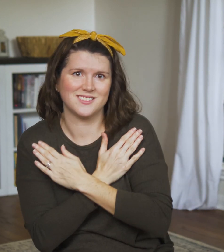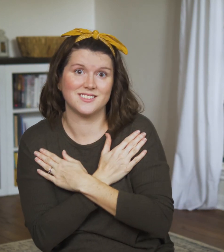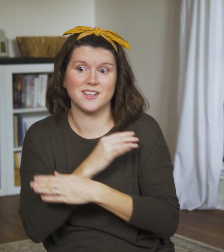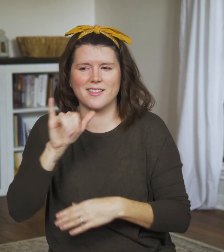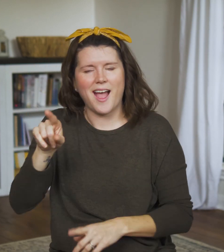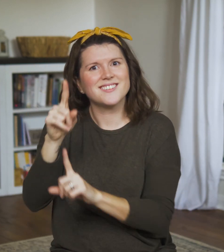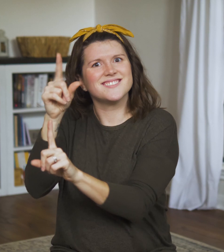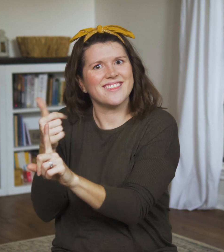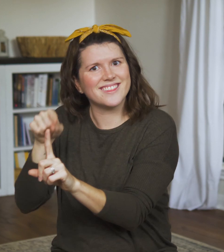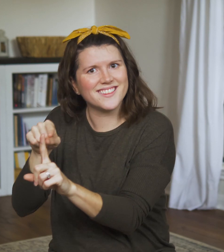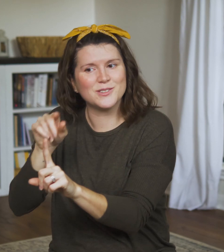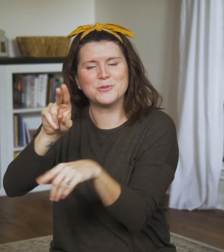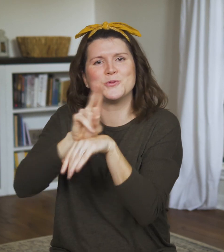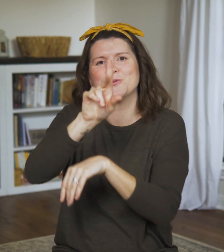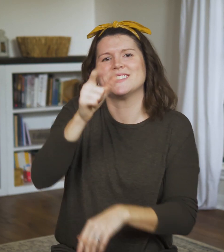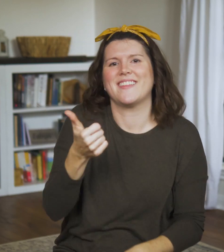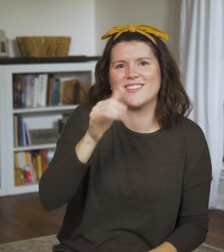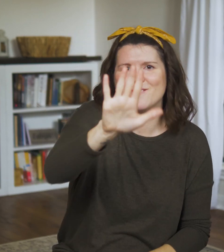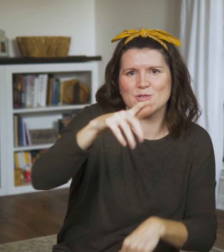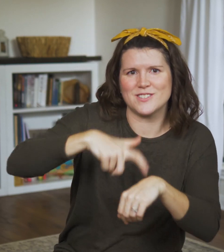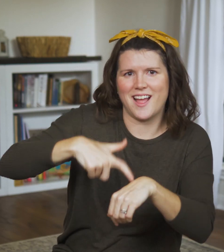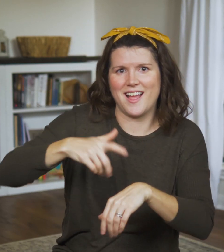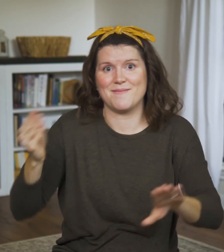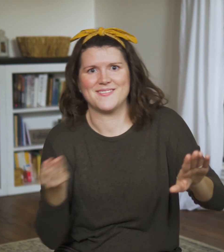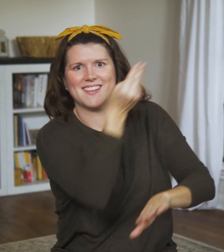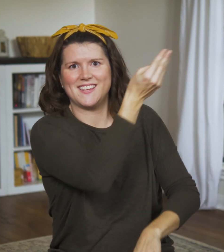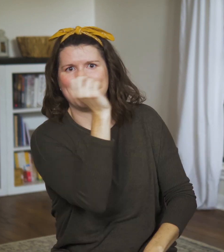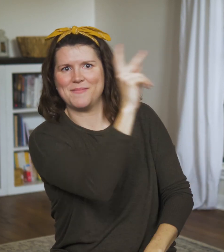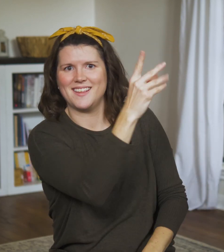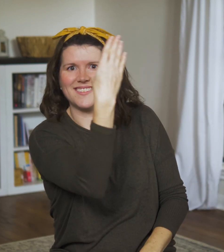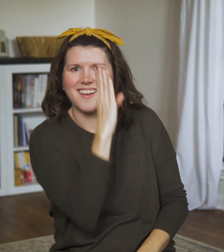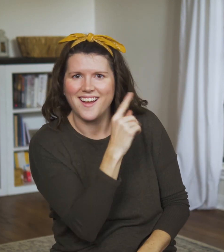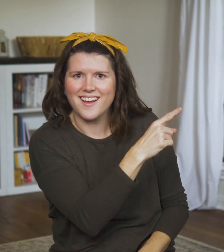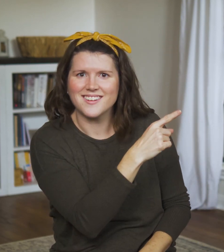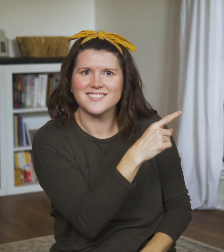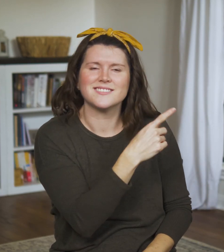God reinforces that He has a plan for provision. He provides all He requires.